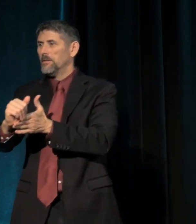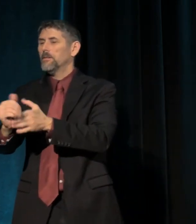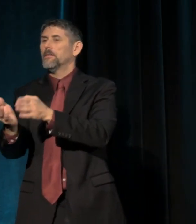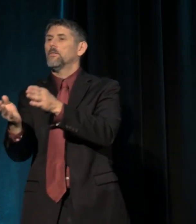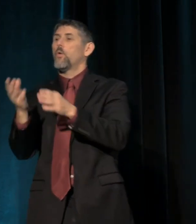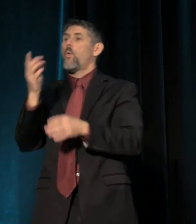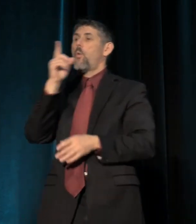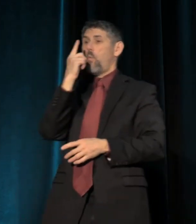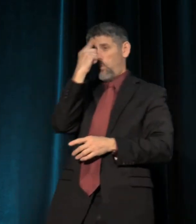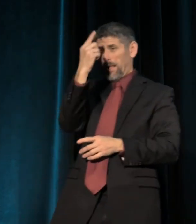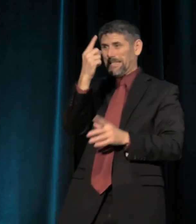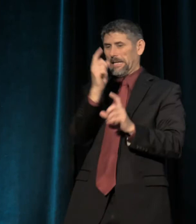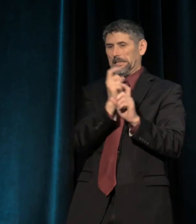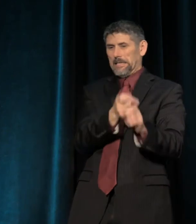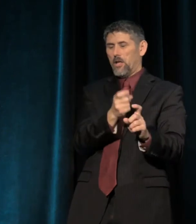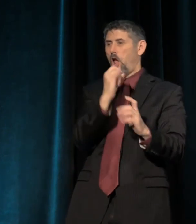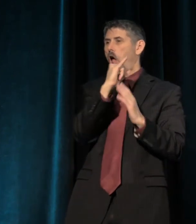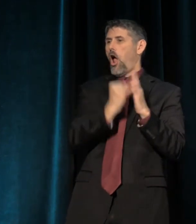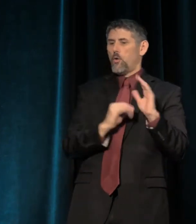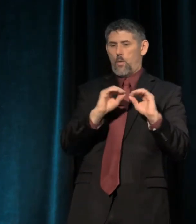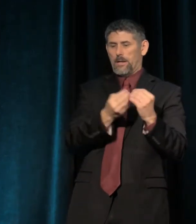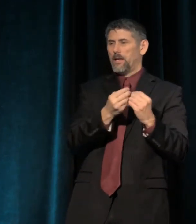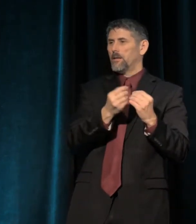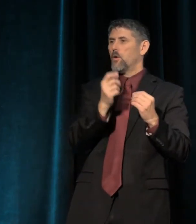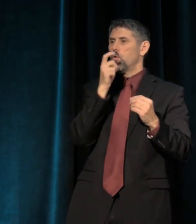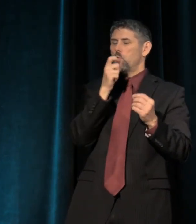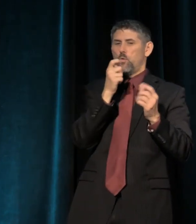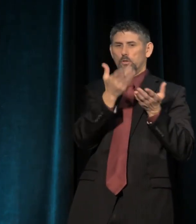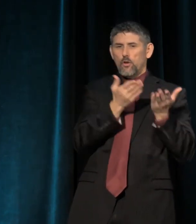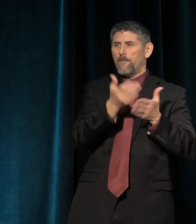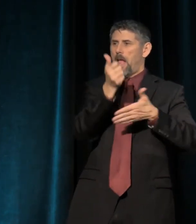One cent goes to arts organizations serving underrepresented communities,